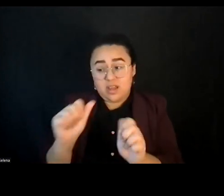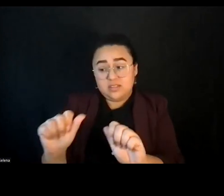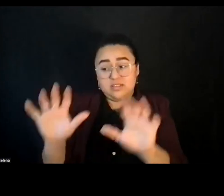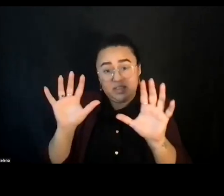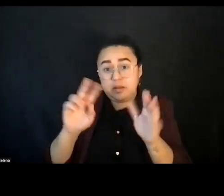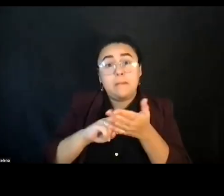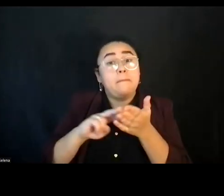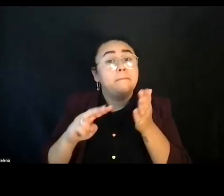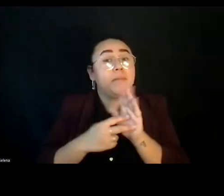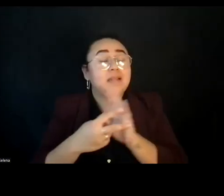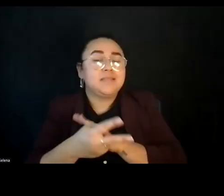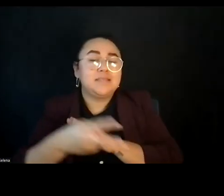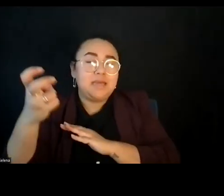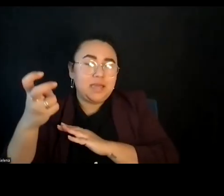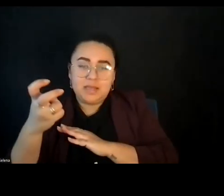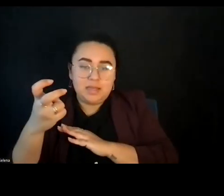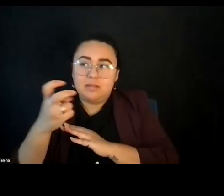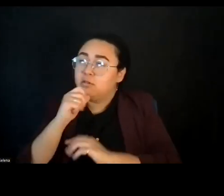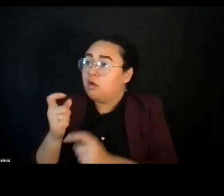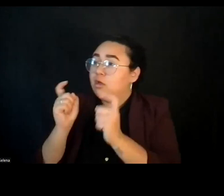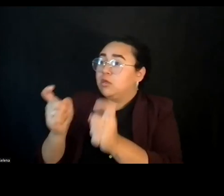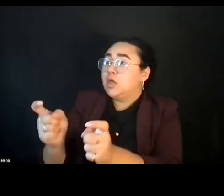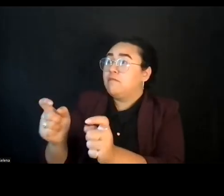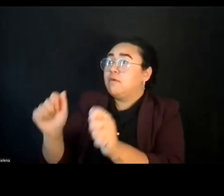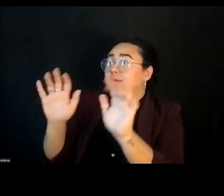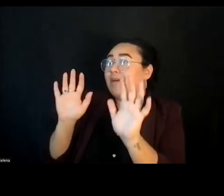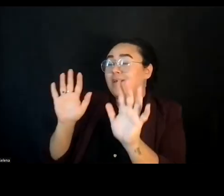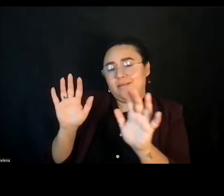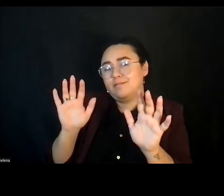rather than given, and the grave horror and then of the grave harms enacted on Native